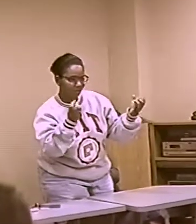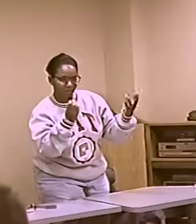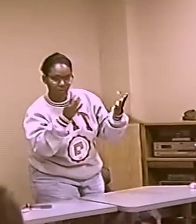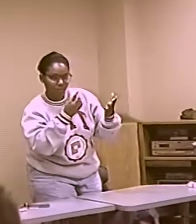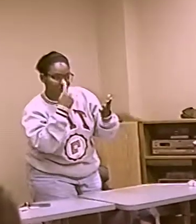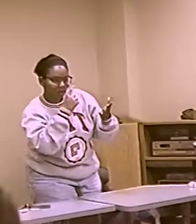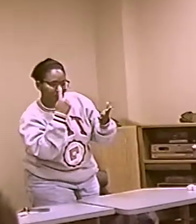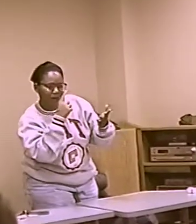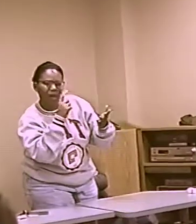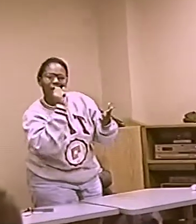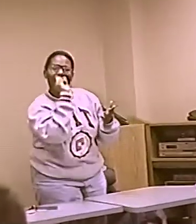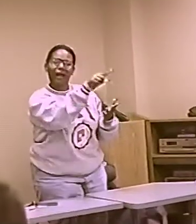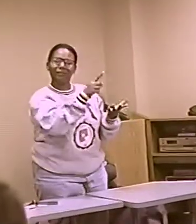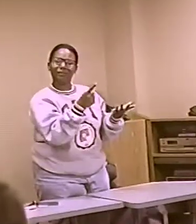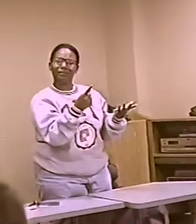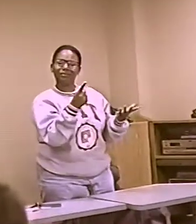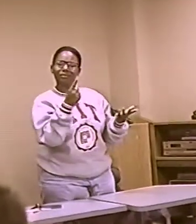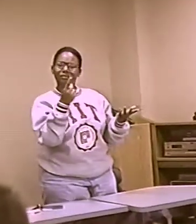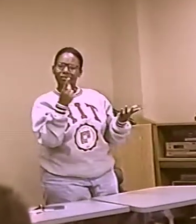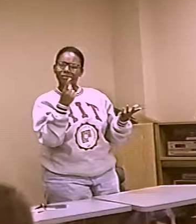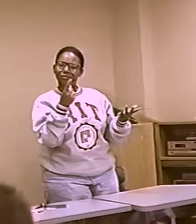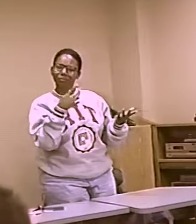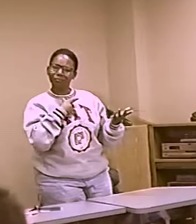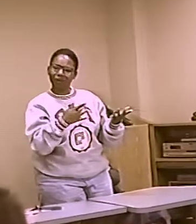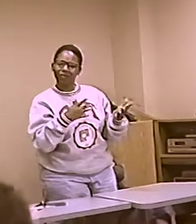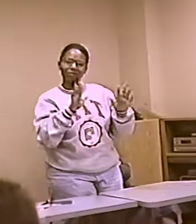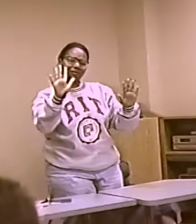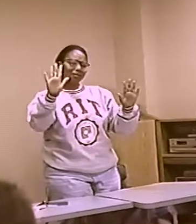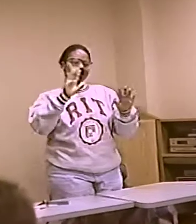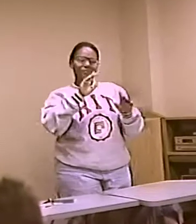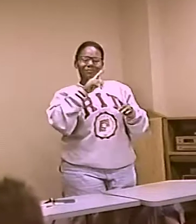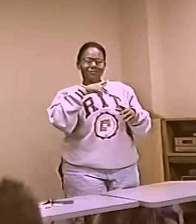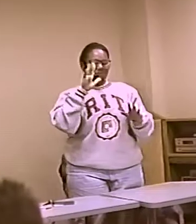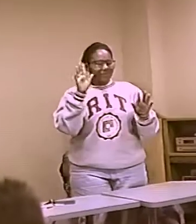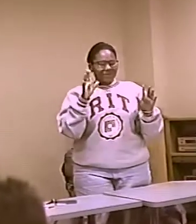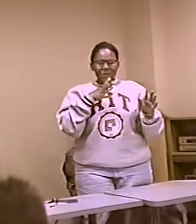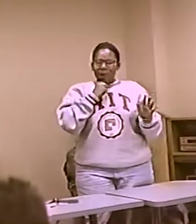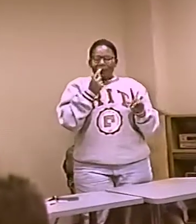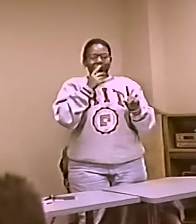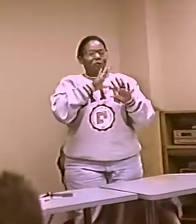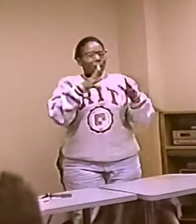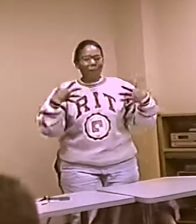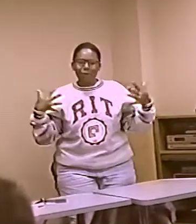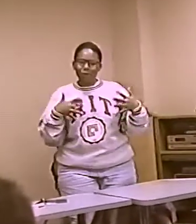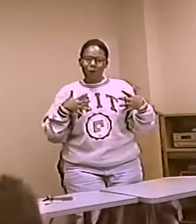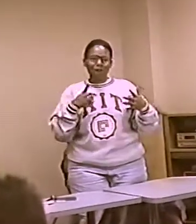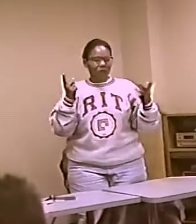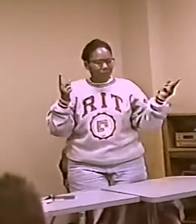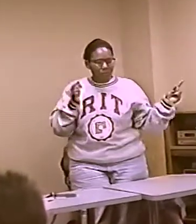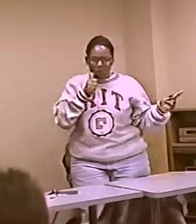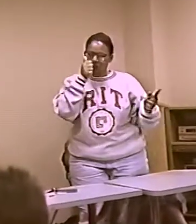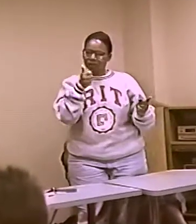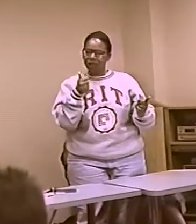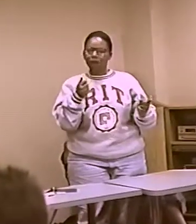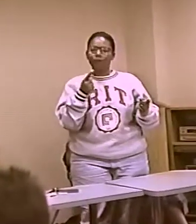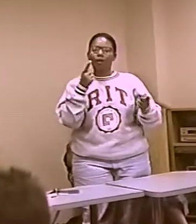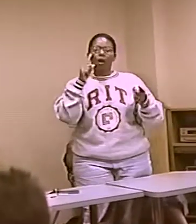BLACK CULTURE... SO, IF I WAS WHITE, I'D GO, "DO YOU MIND IF I SIGN WITH YOU?"